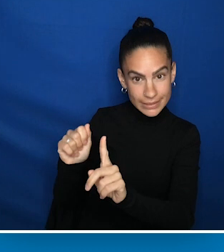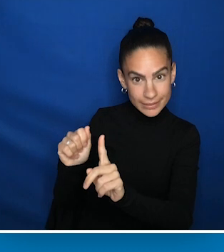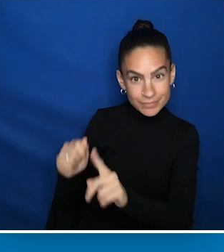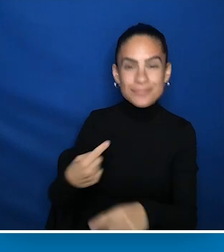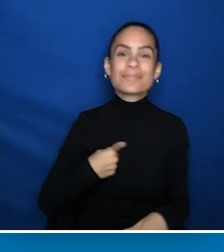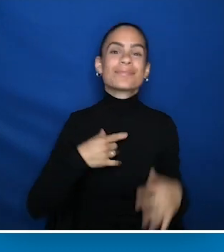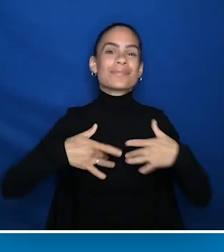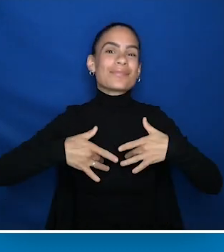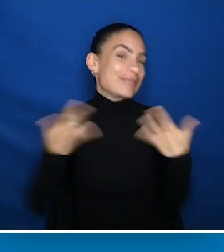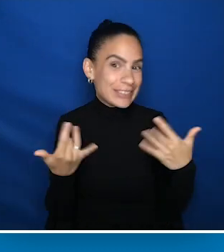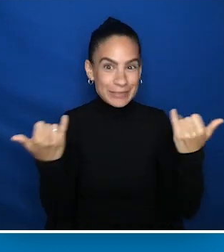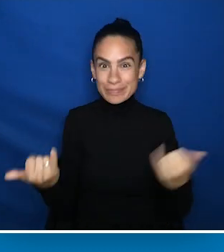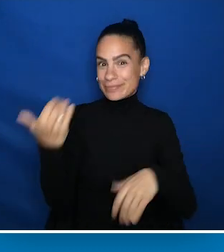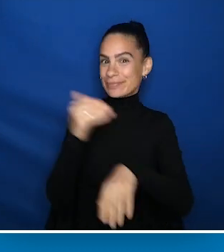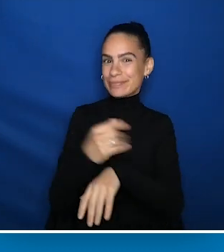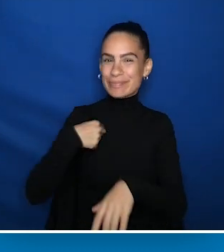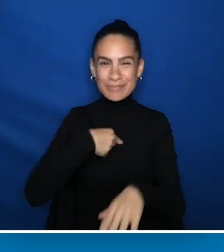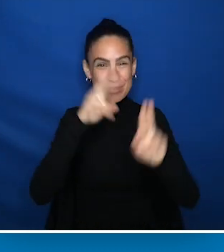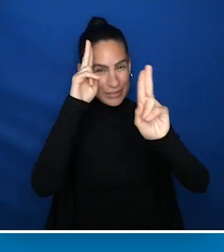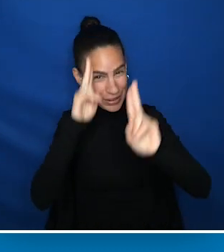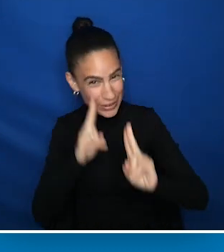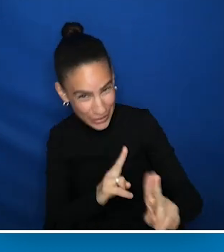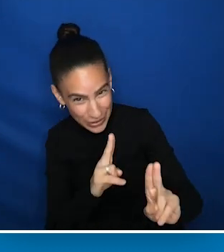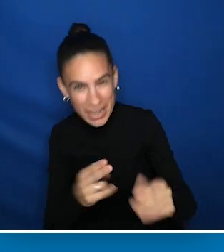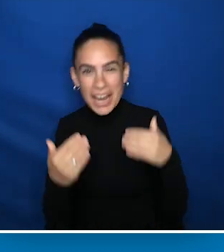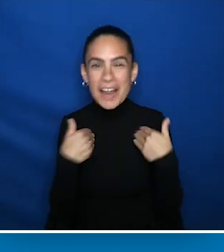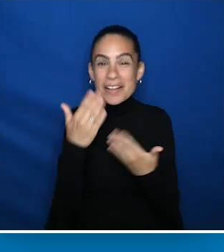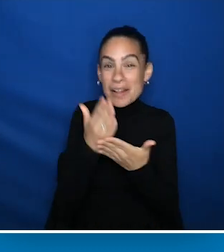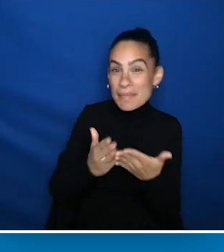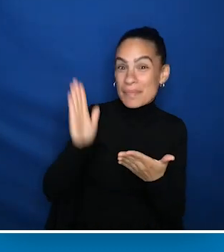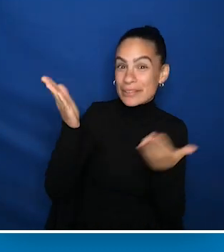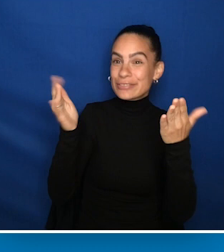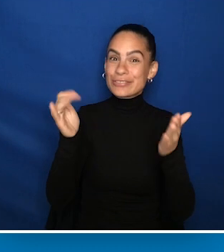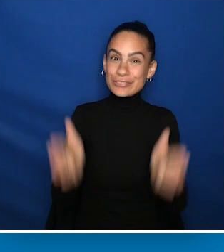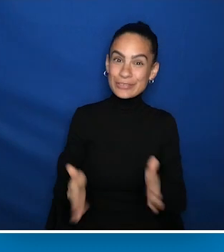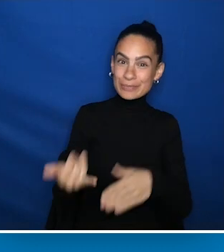I am thrilled that we are honoring tonight and have as presenters in tonight's gala,